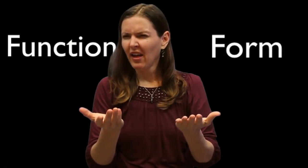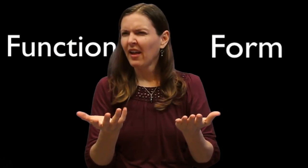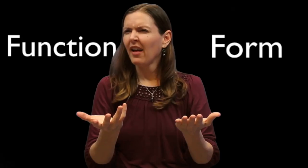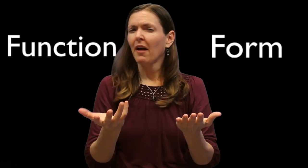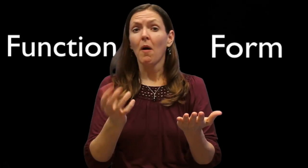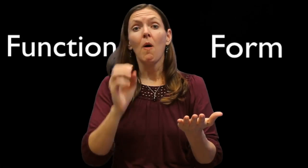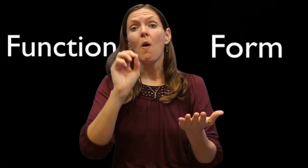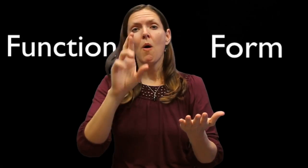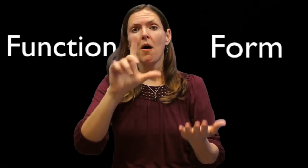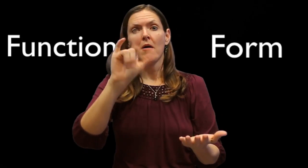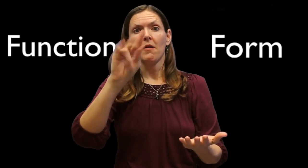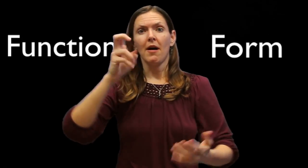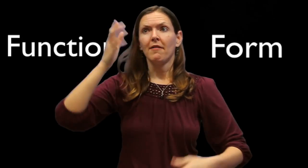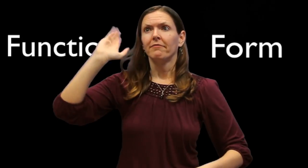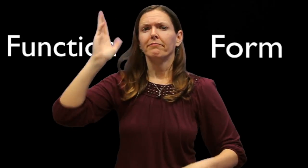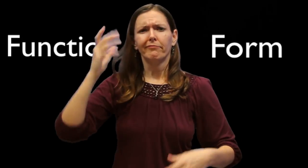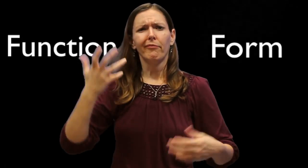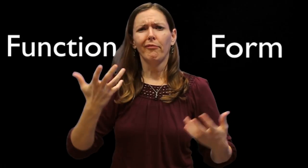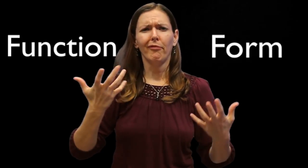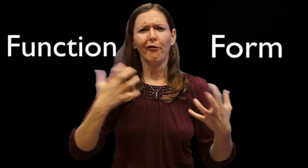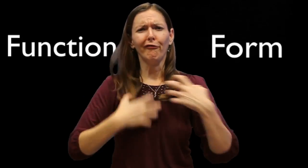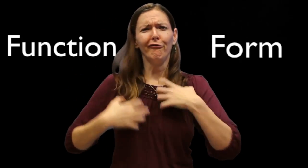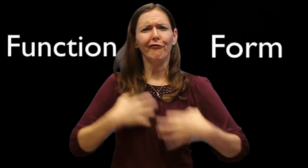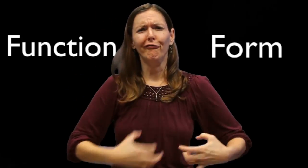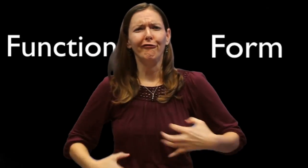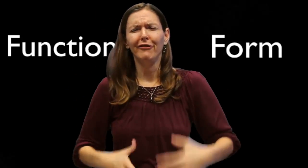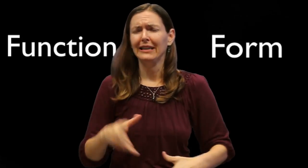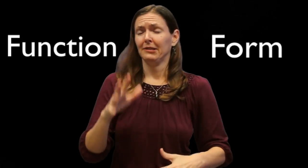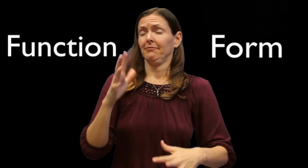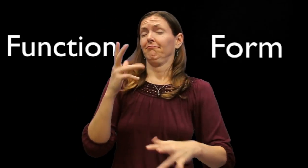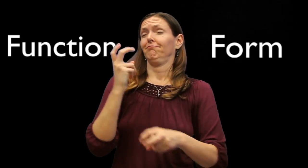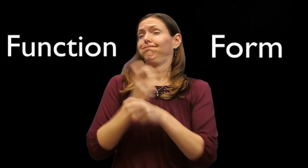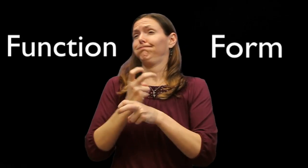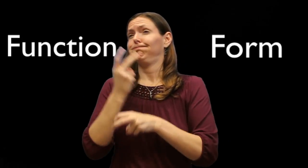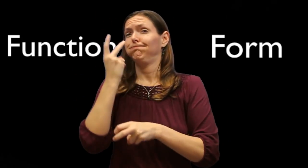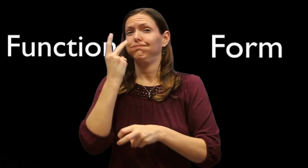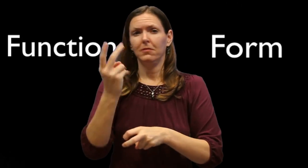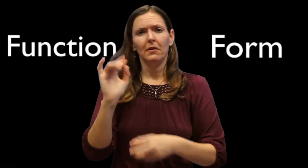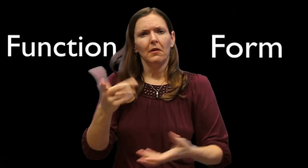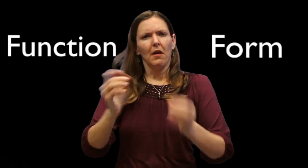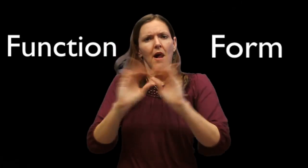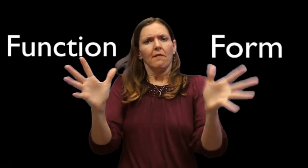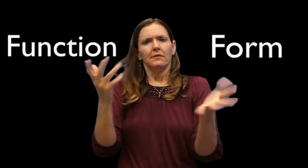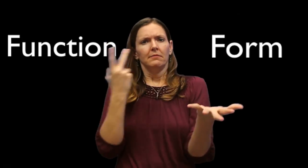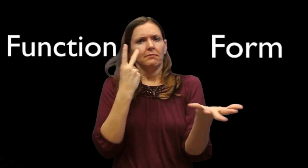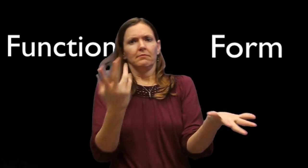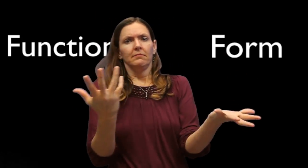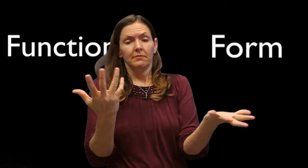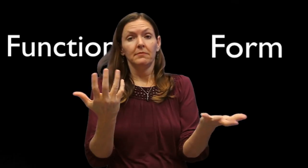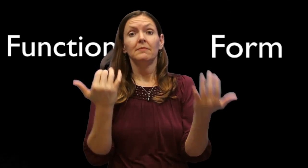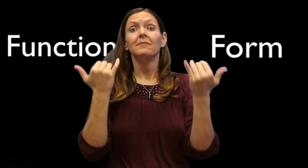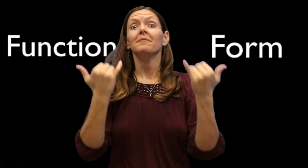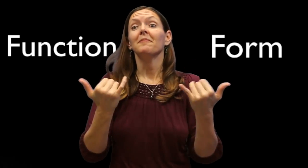Or a live presentation wearing a very loud, multi-patterned print shirt, making it difficult for the audience to see the presenter's signing. Those are examples of what's obvious.